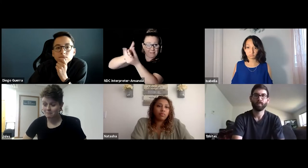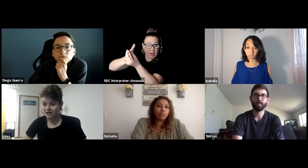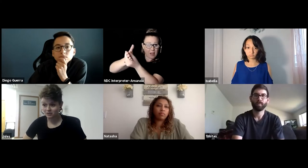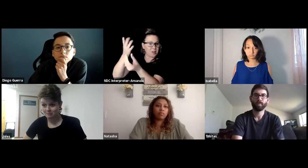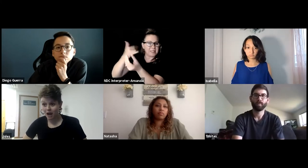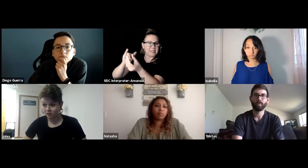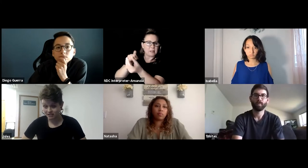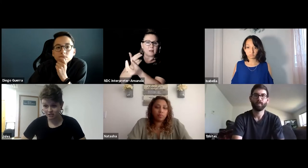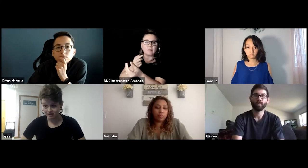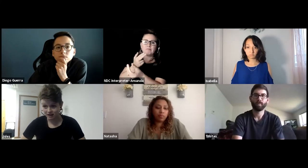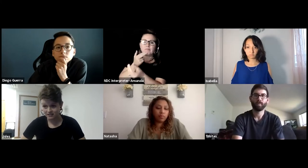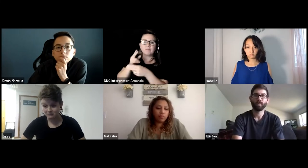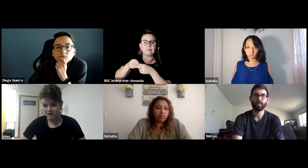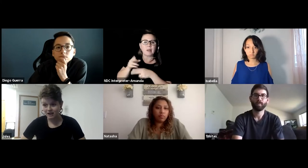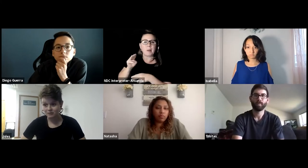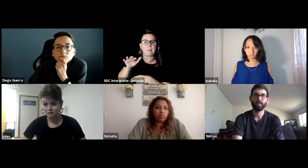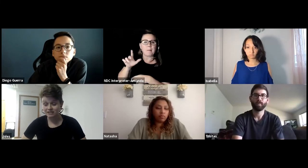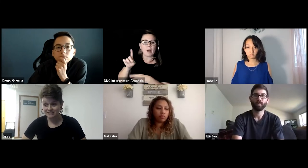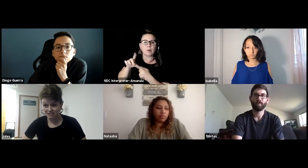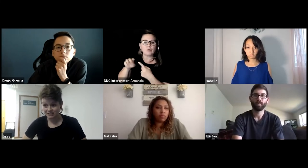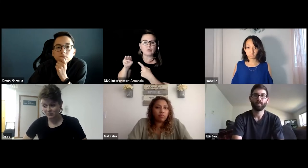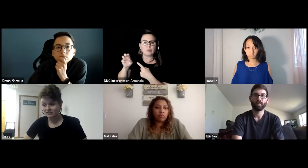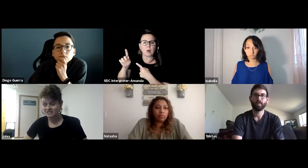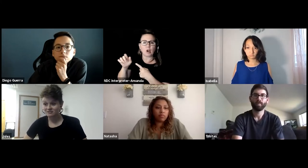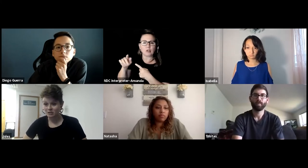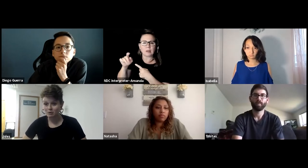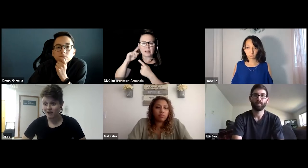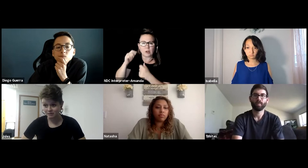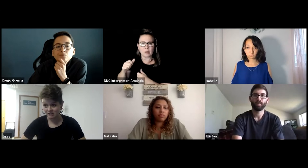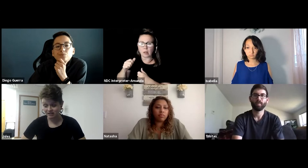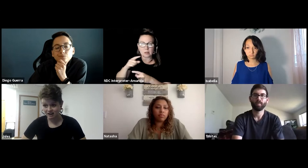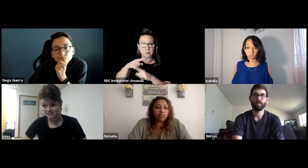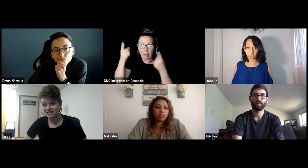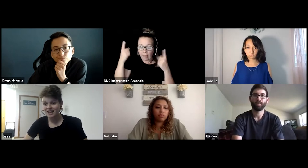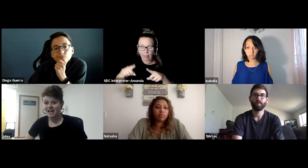mild to moderate hearing loss, but I was really dealing with a severe to profound hearing loss.